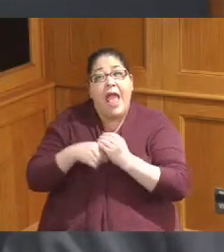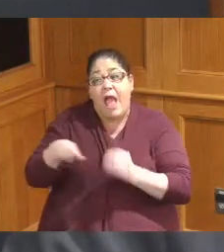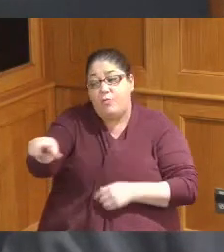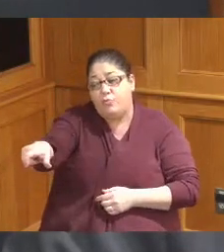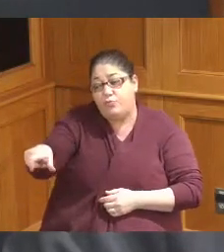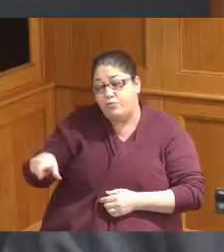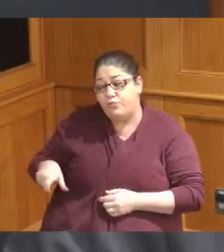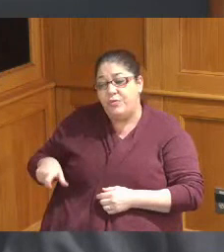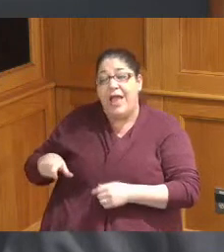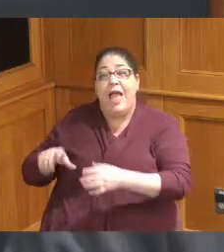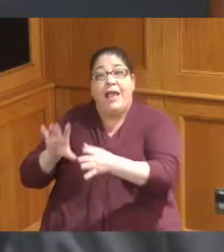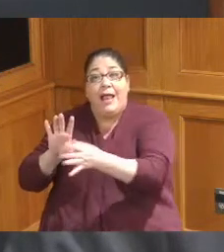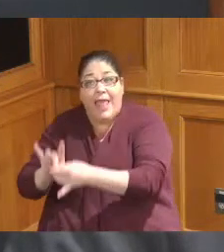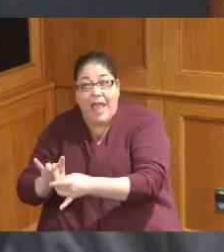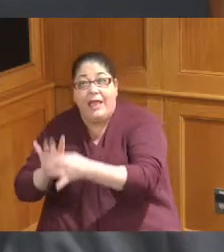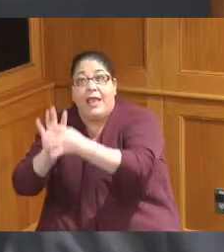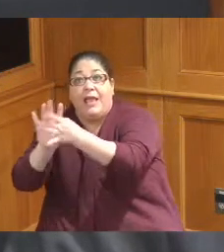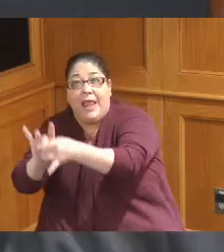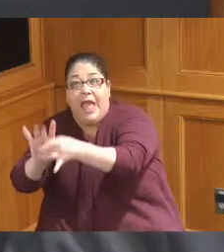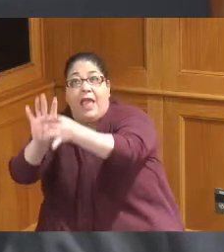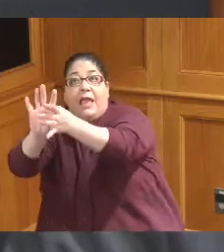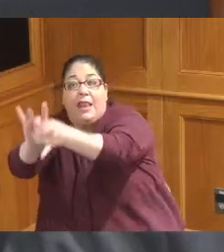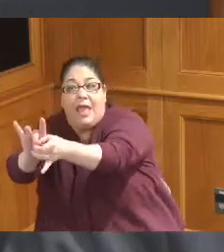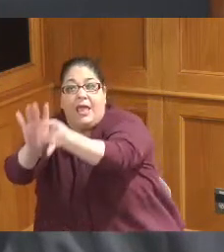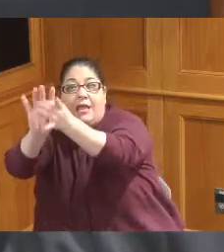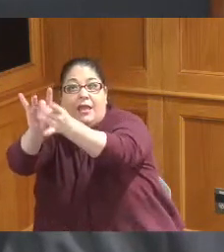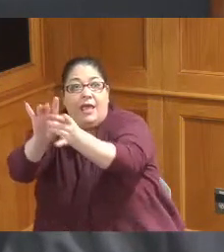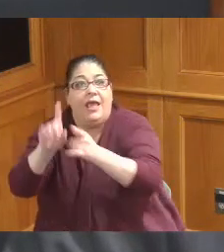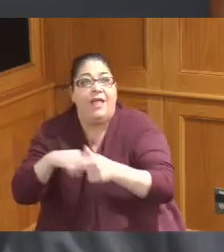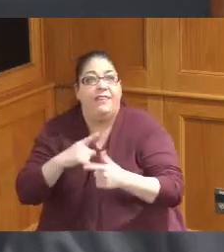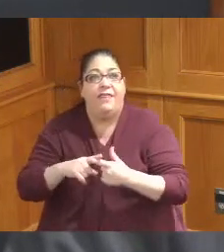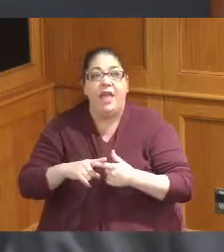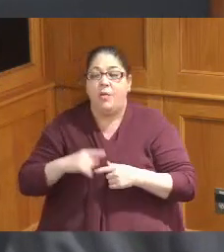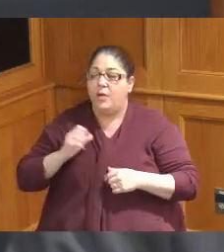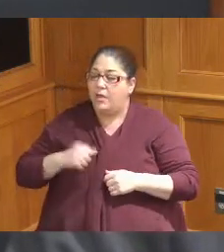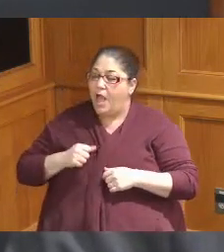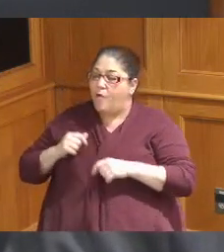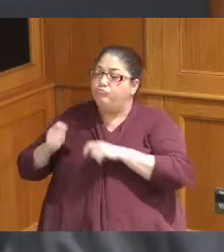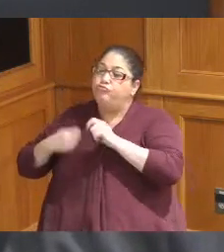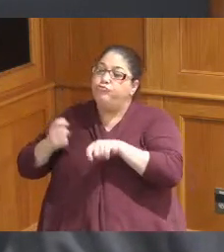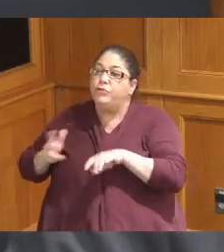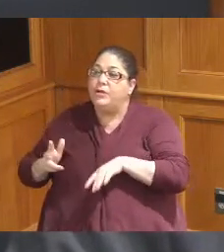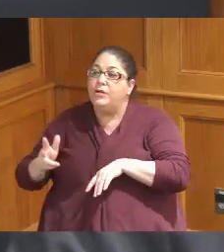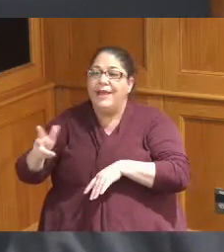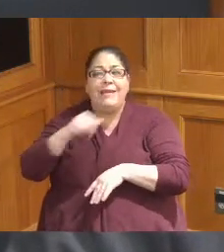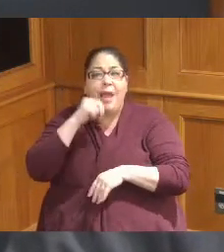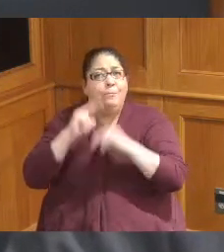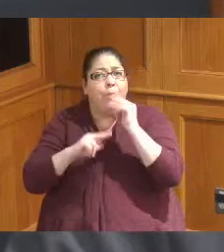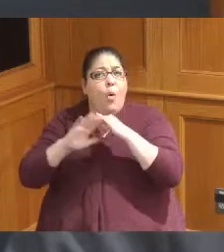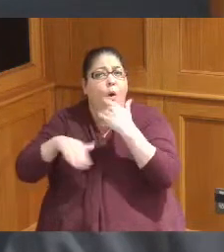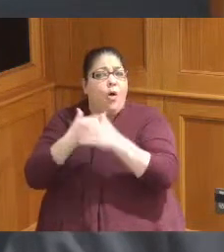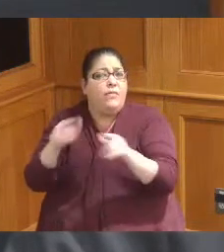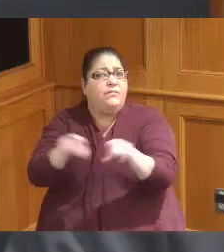connect connect as we go not suggesting that we build all of it at once but this is a good example